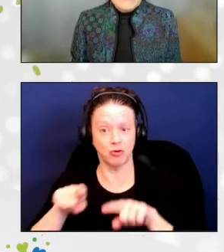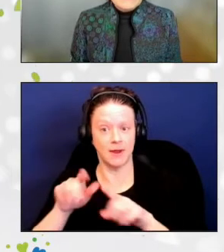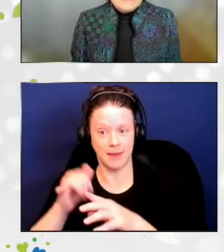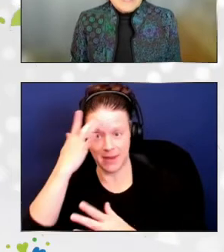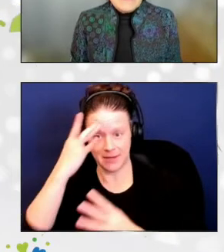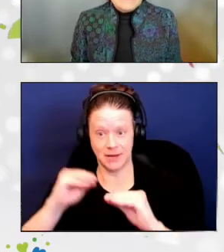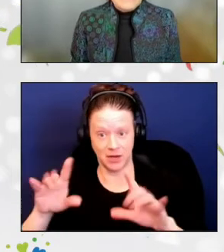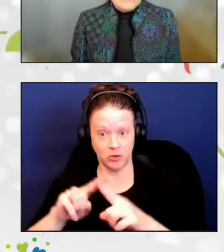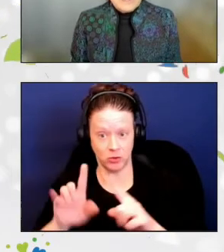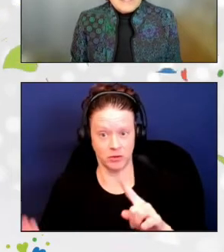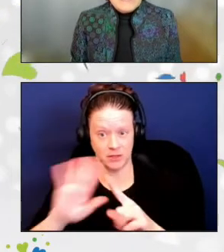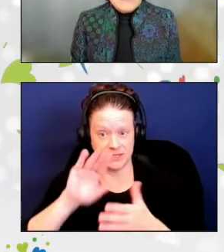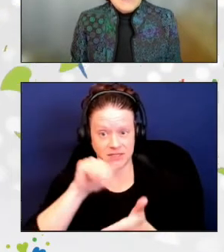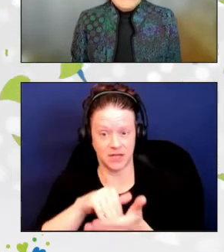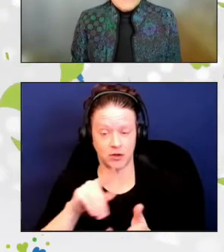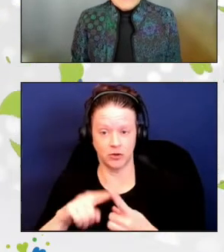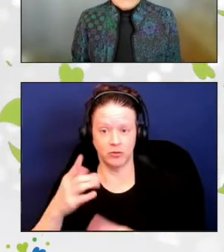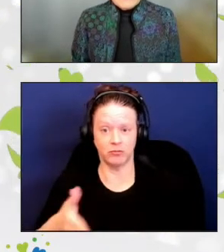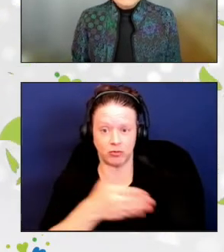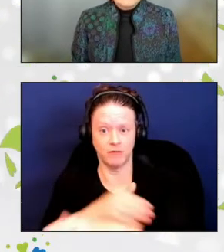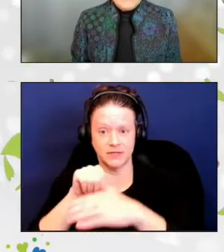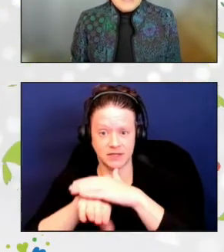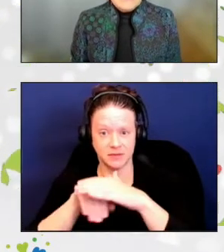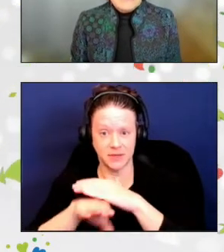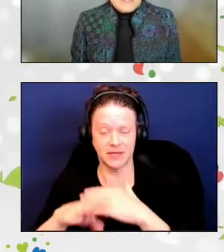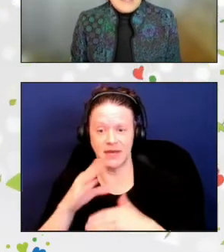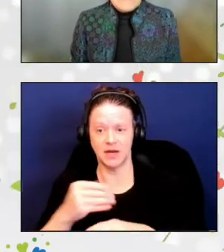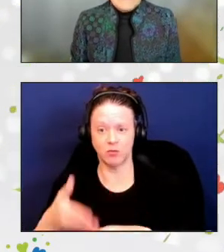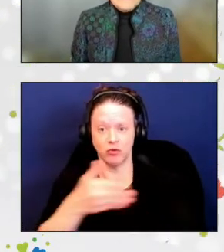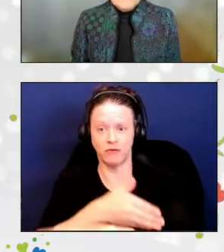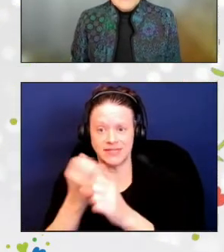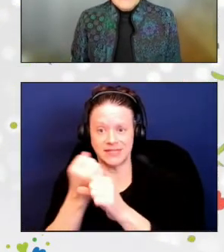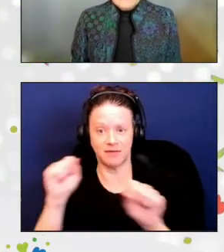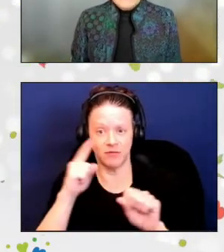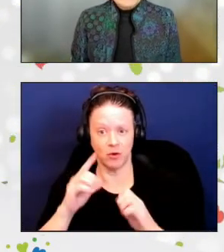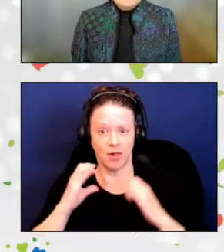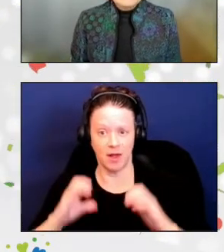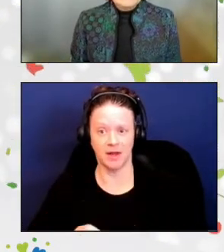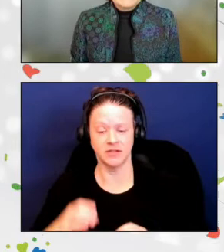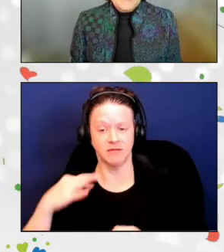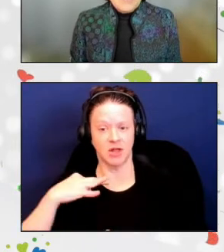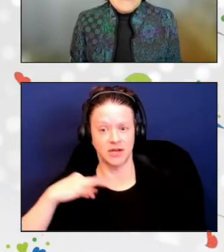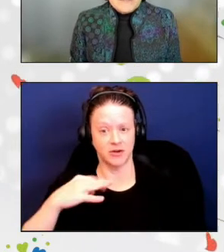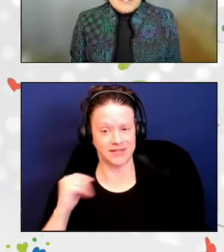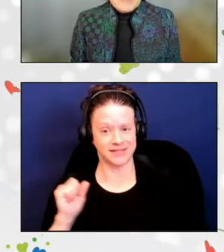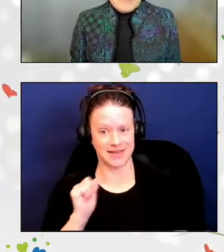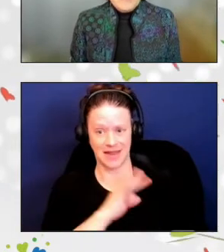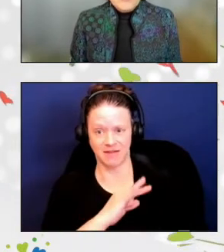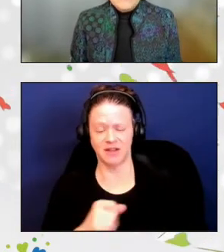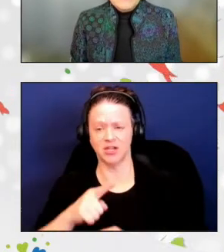and safety for clients, volunteers, and staff. Amy does all of this by coordinating